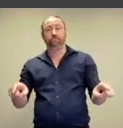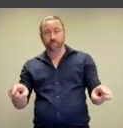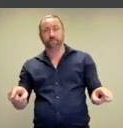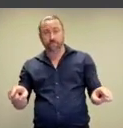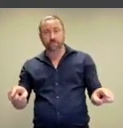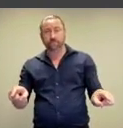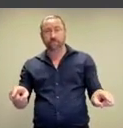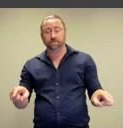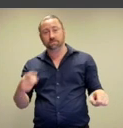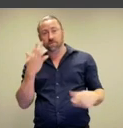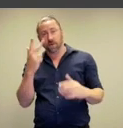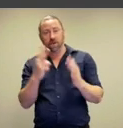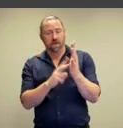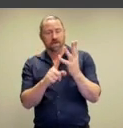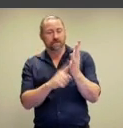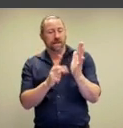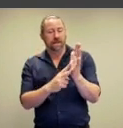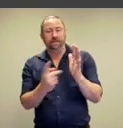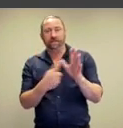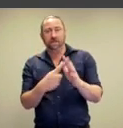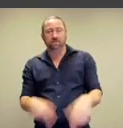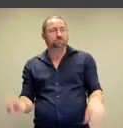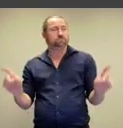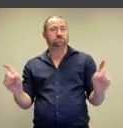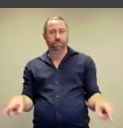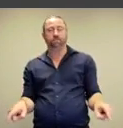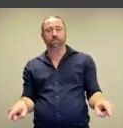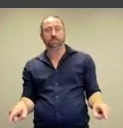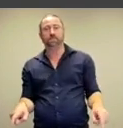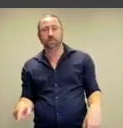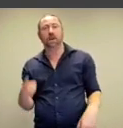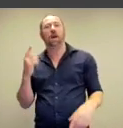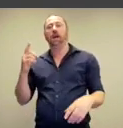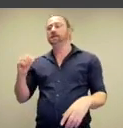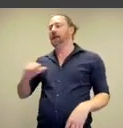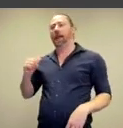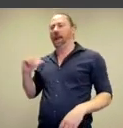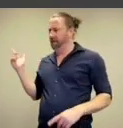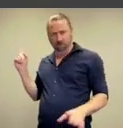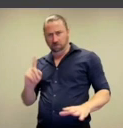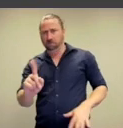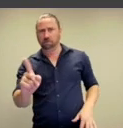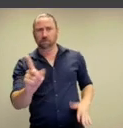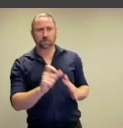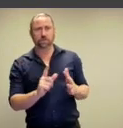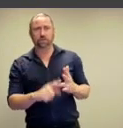artwork and revealed her vulva.